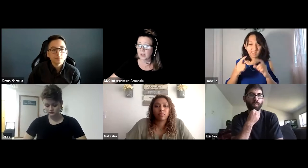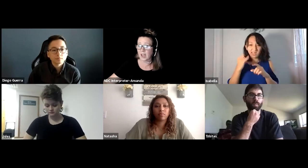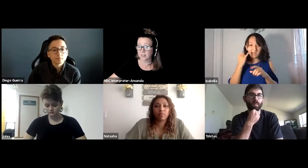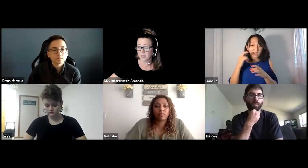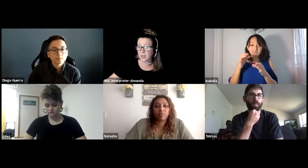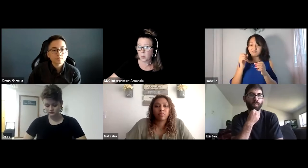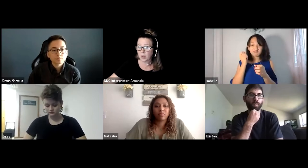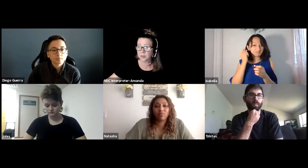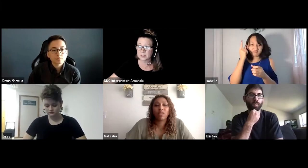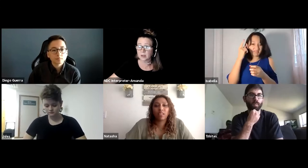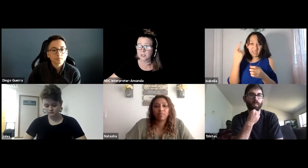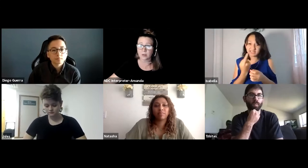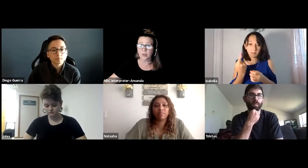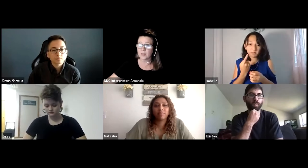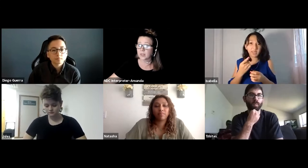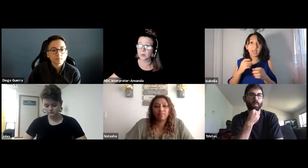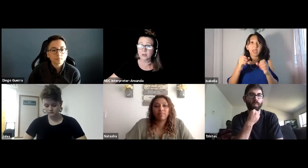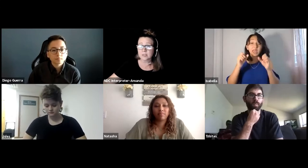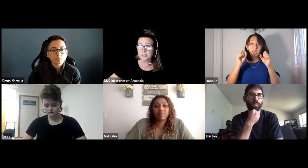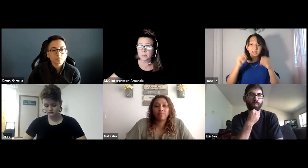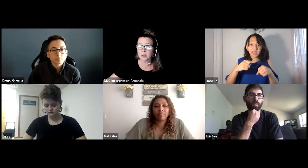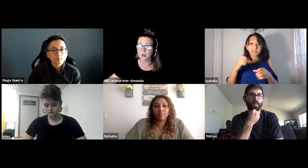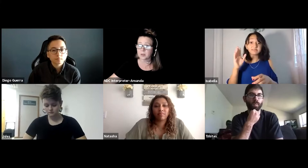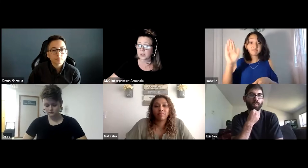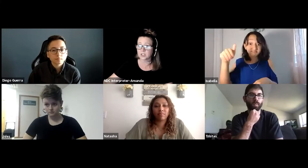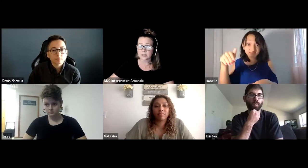advocate well for themselves so if they don't understand something or communication isn't